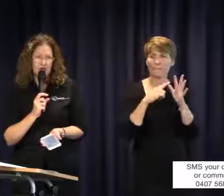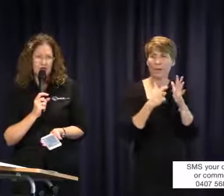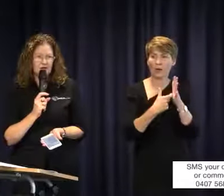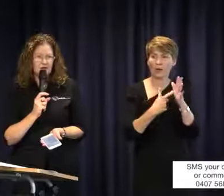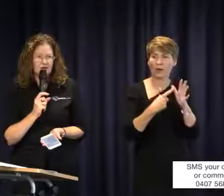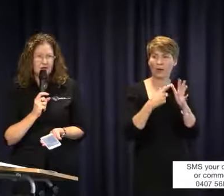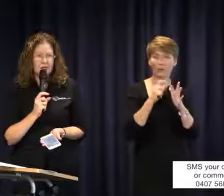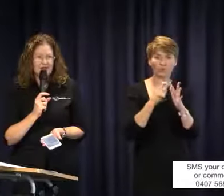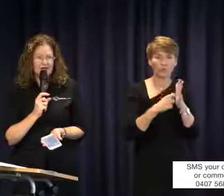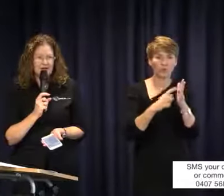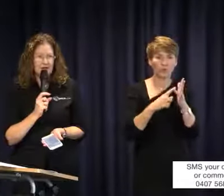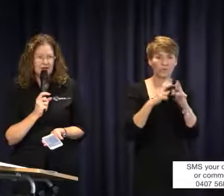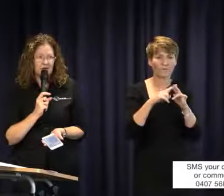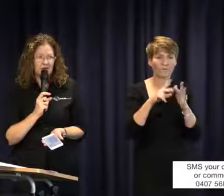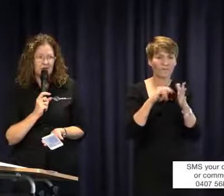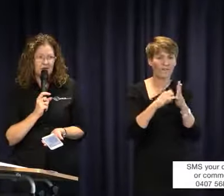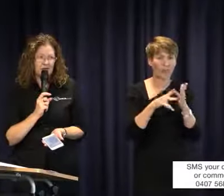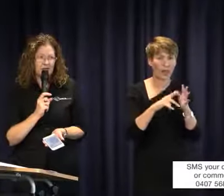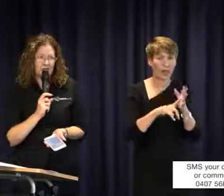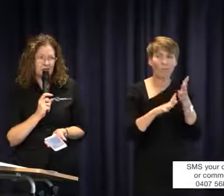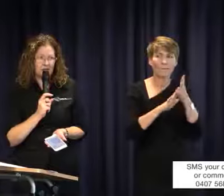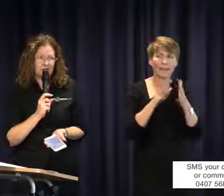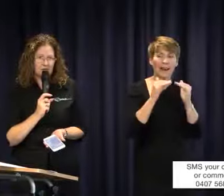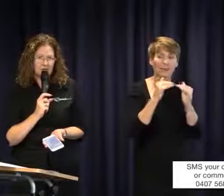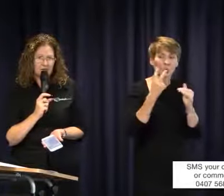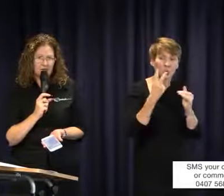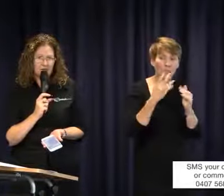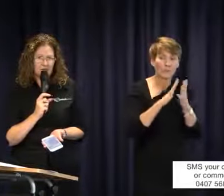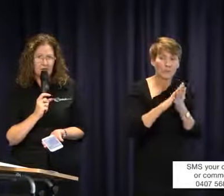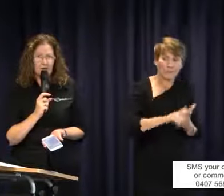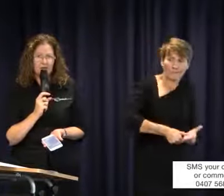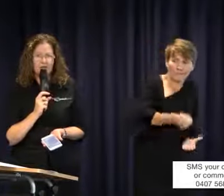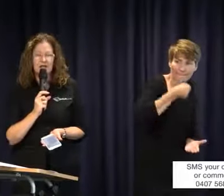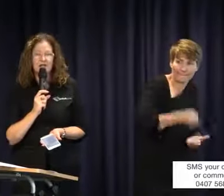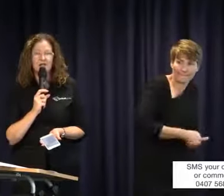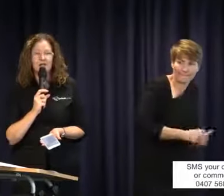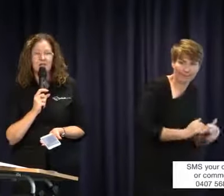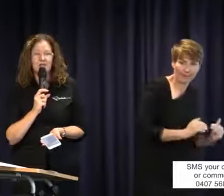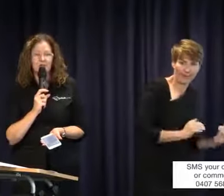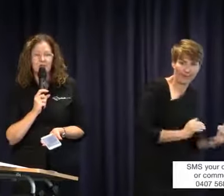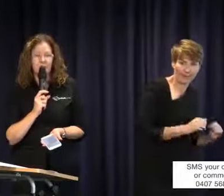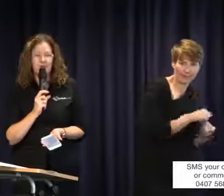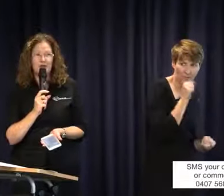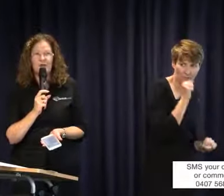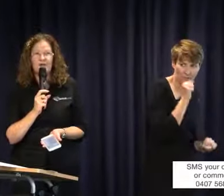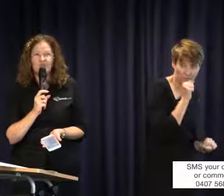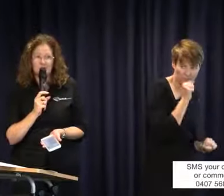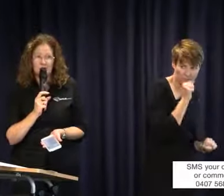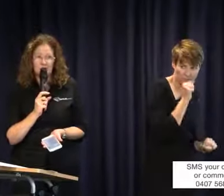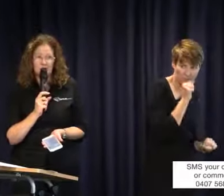which is the first basic level of accreditation for interpreters. Level 3 is the first professional